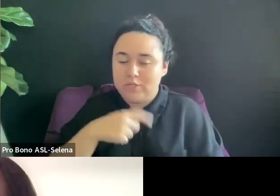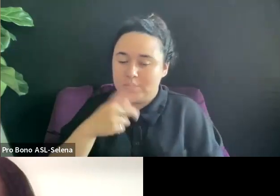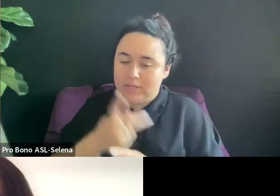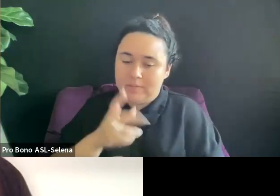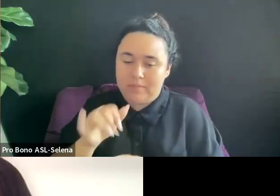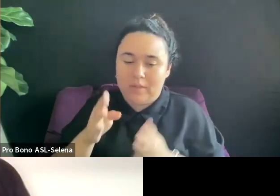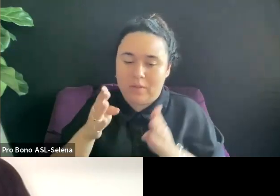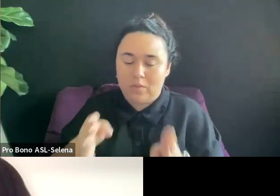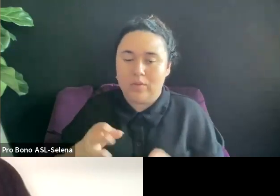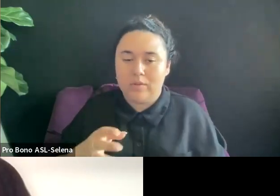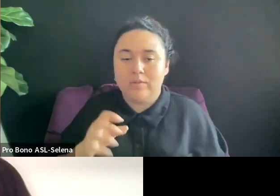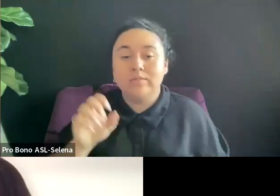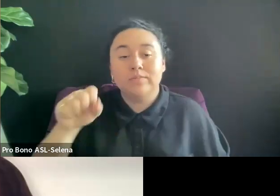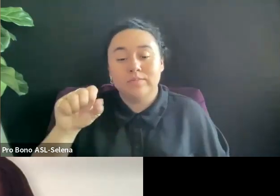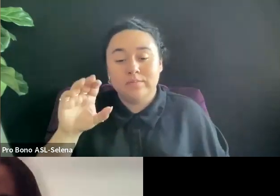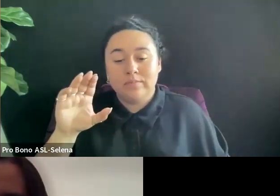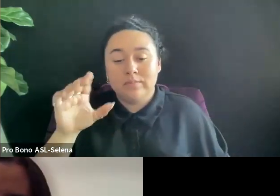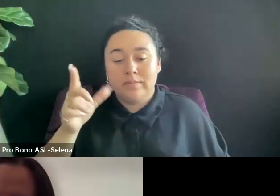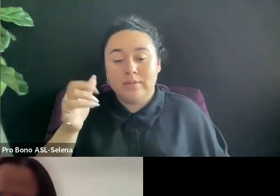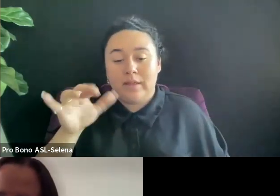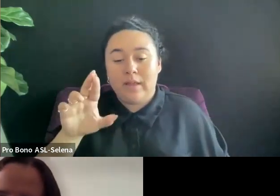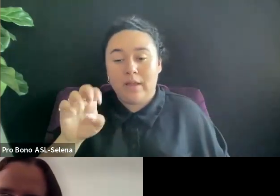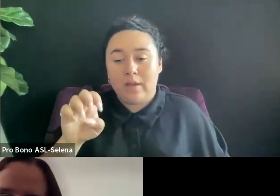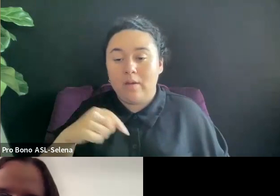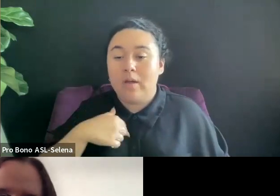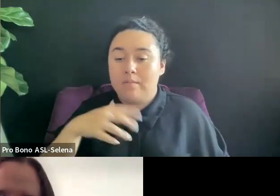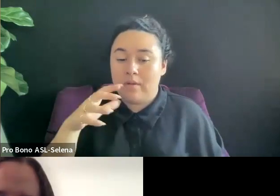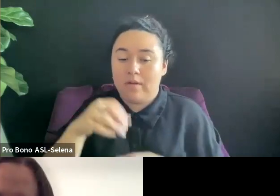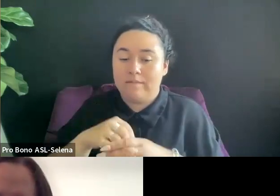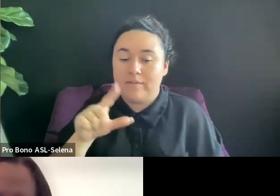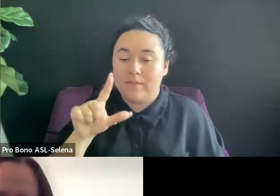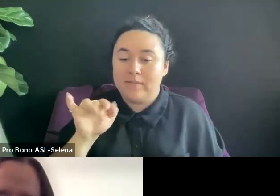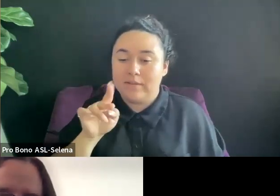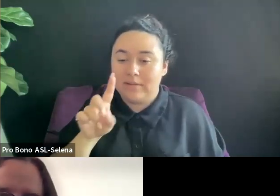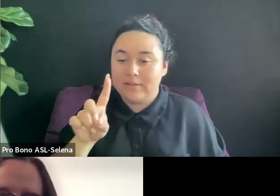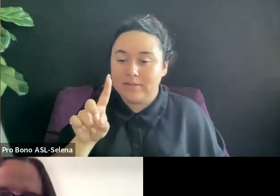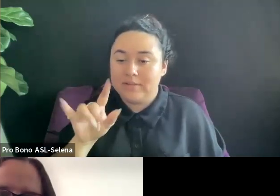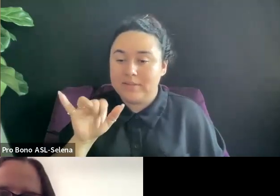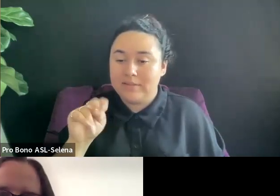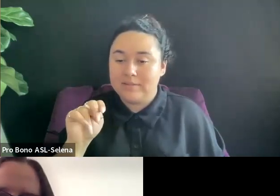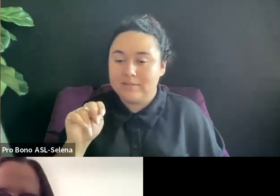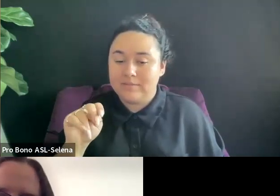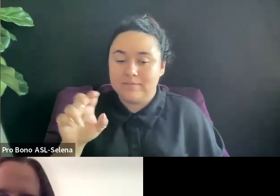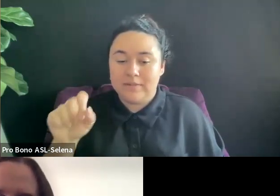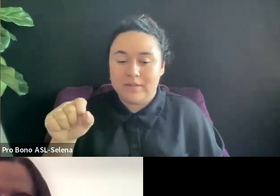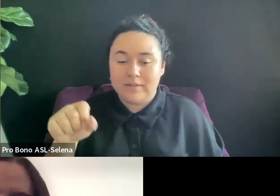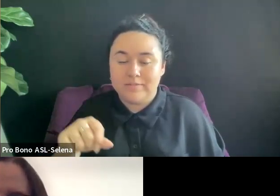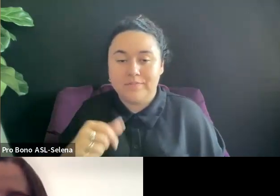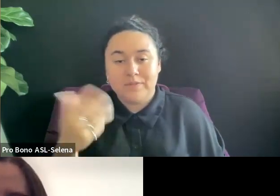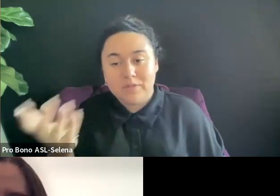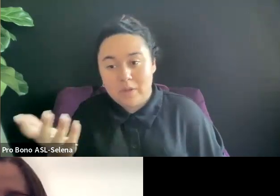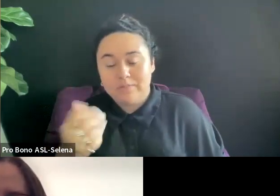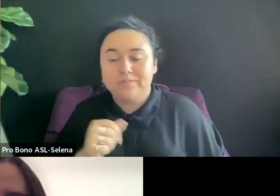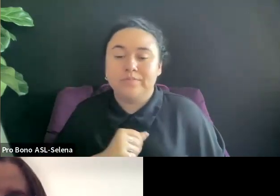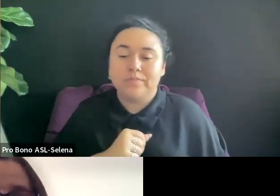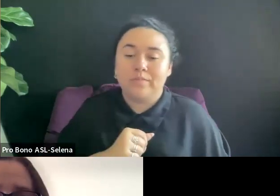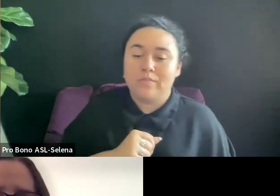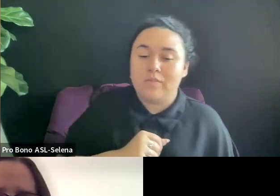YES CLAIR I'M ON THE LINKEDIN. GREAT. THANK YOU SO MUCH RACHEL.